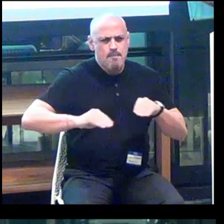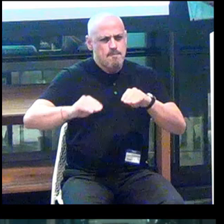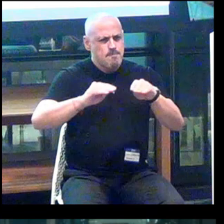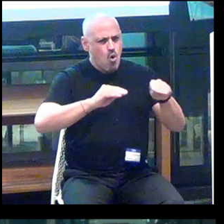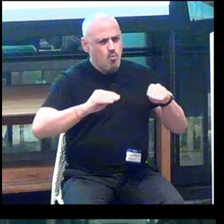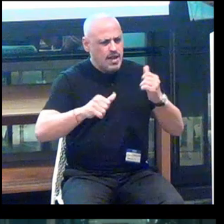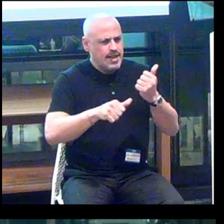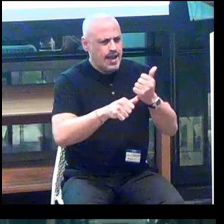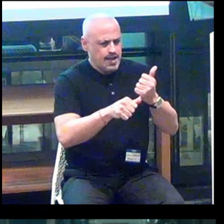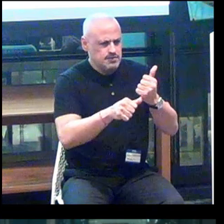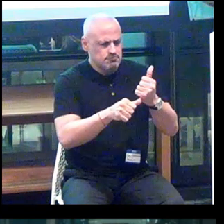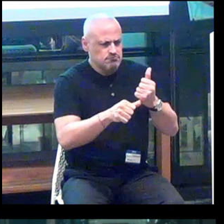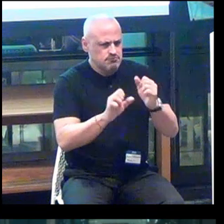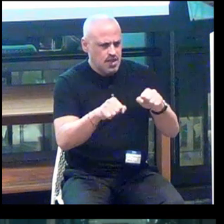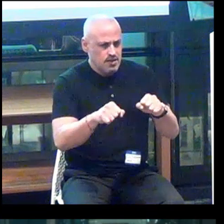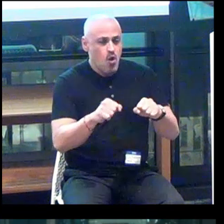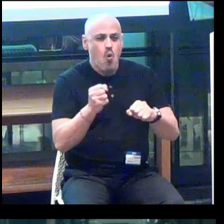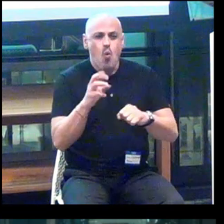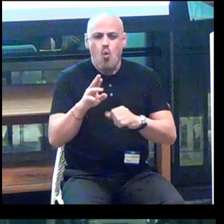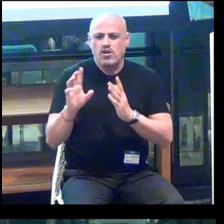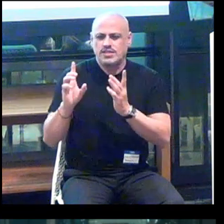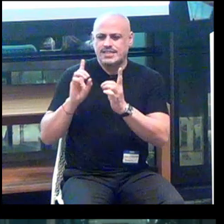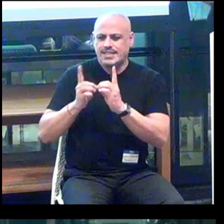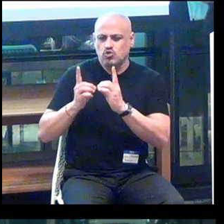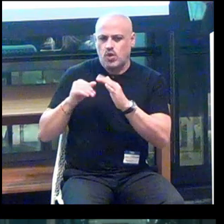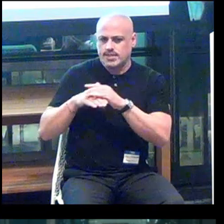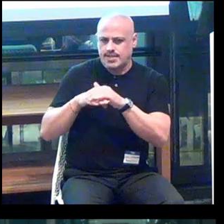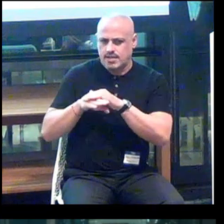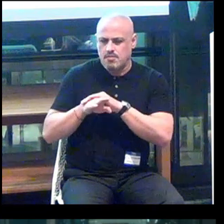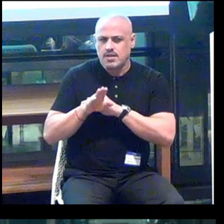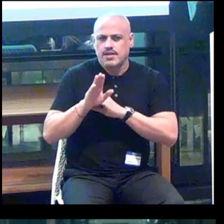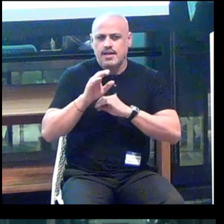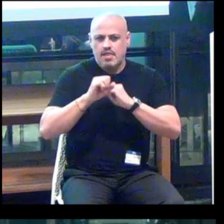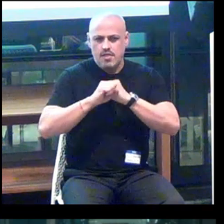aids. Or digital accessibility. And the market there.